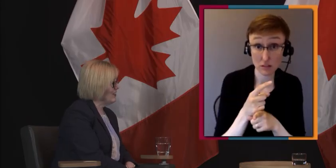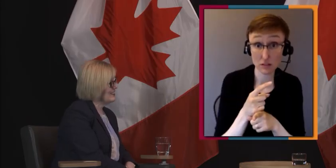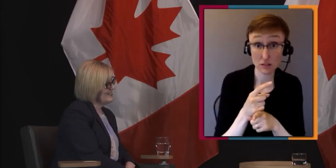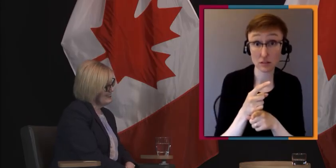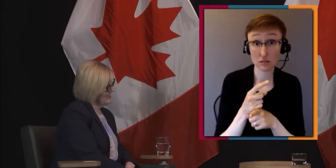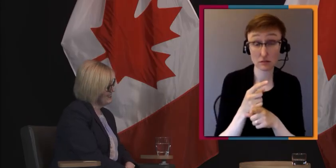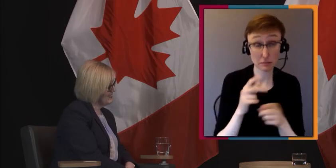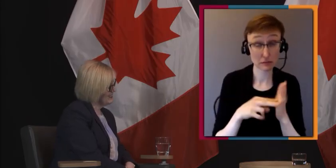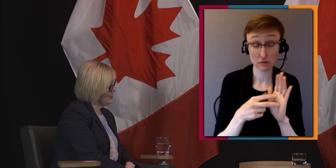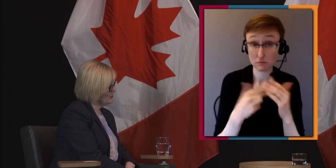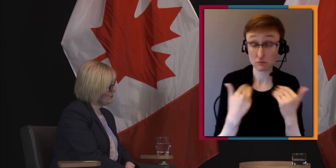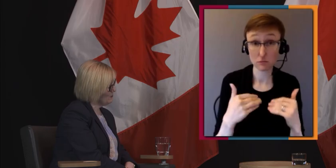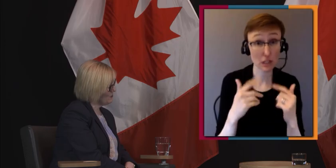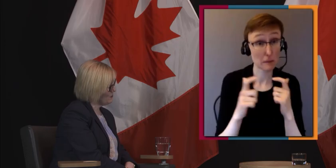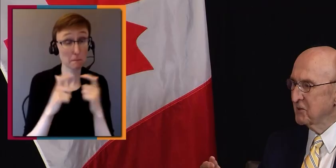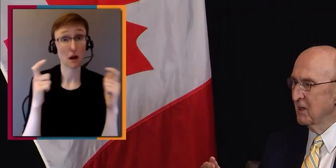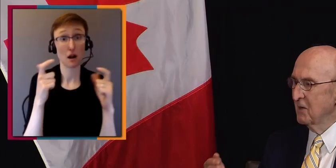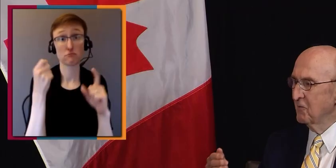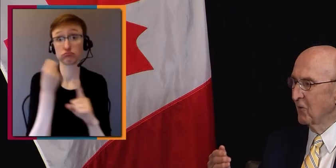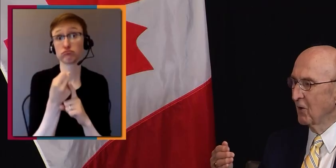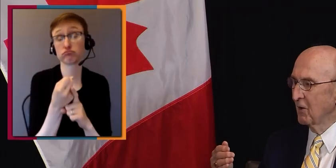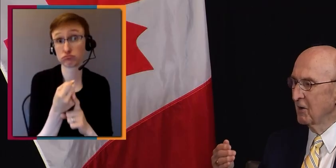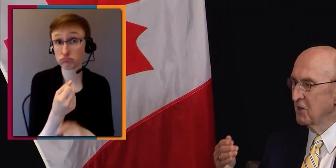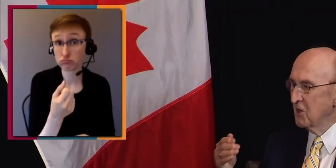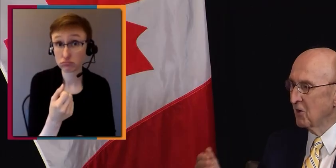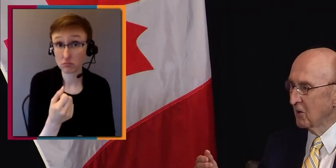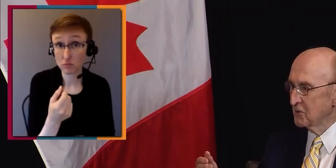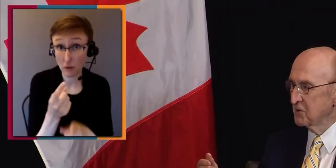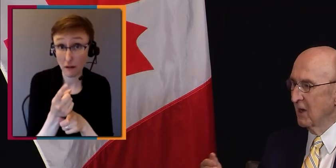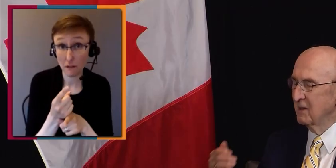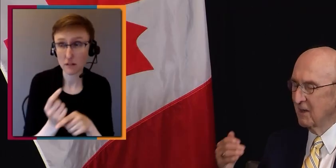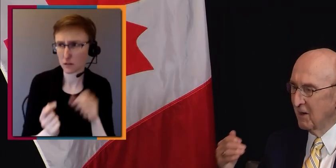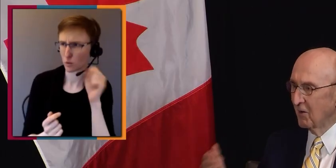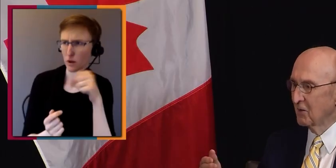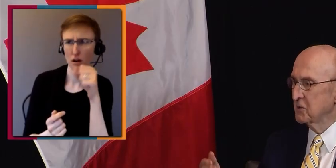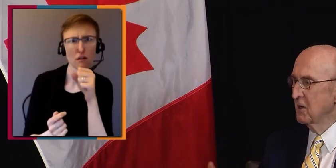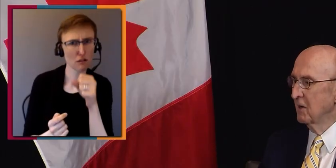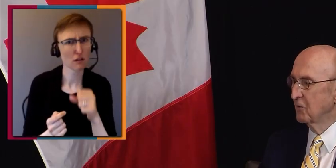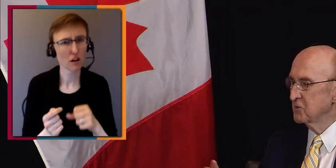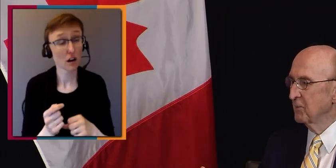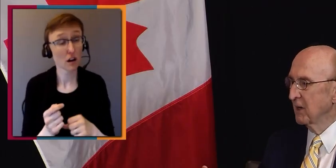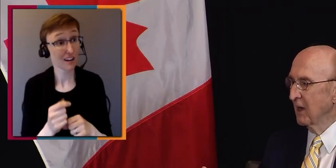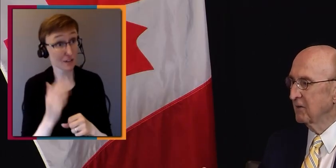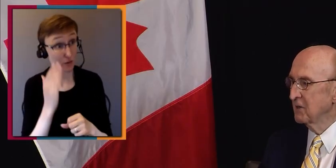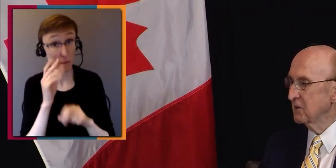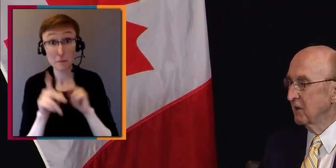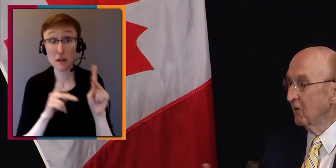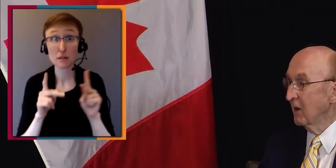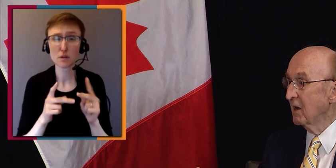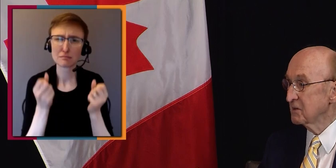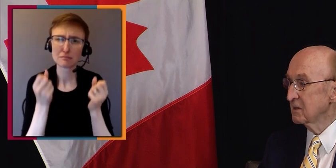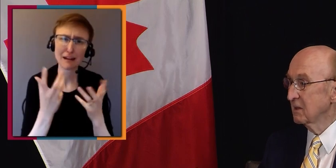people have been asking for years and years for something like this, and here it is.